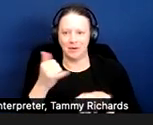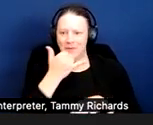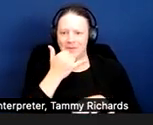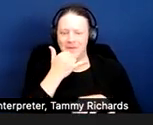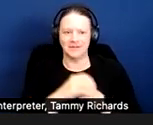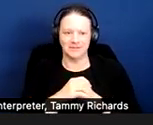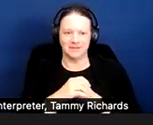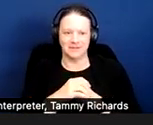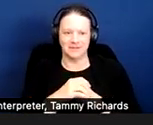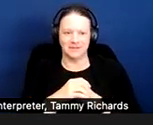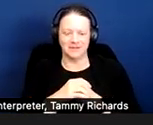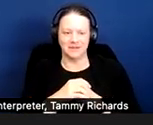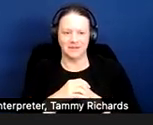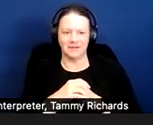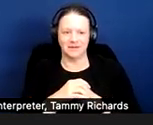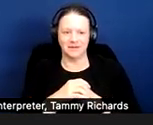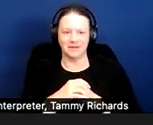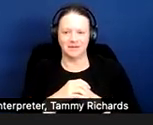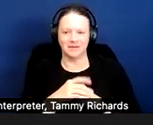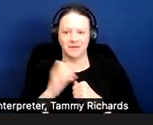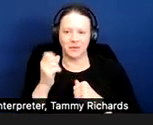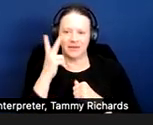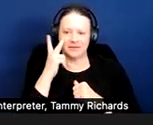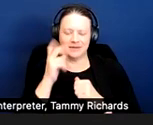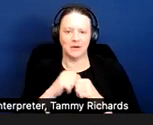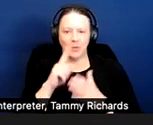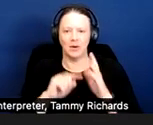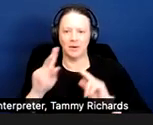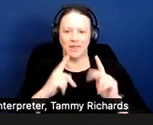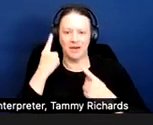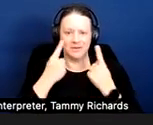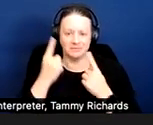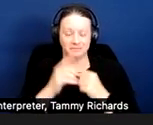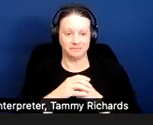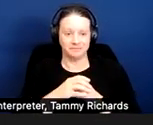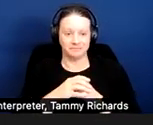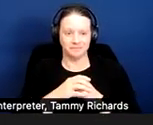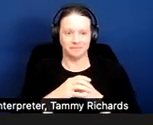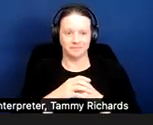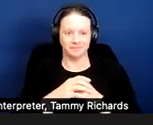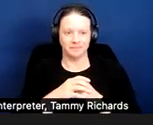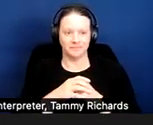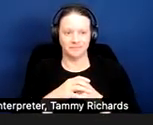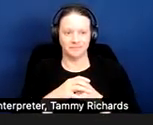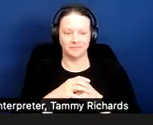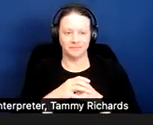So let's see what folks thoughts are. V?